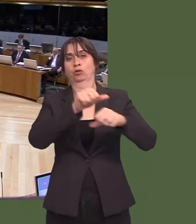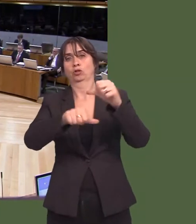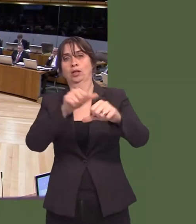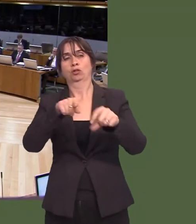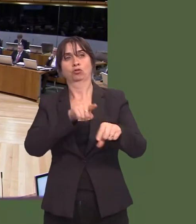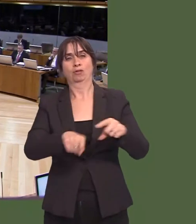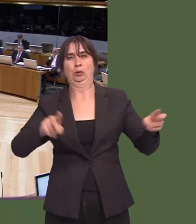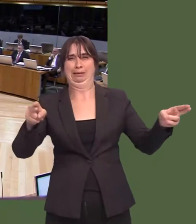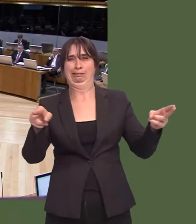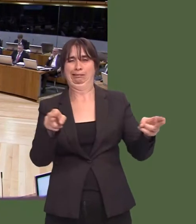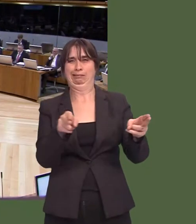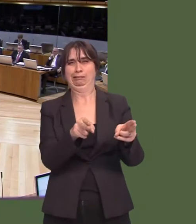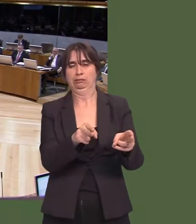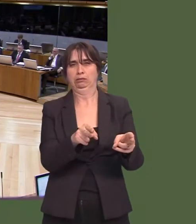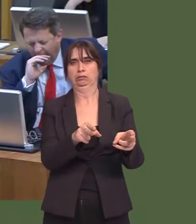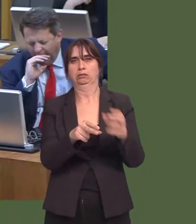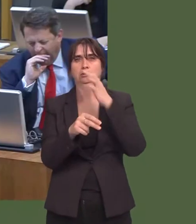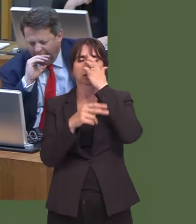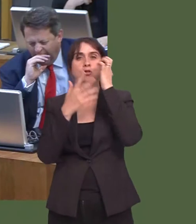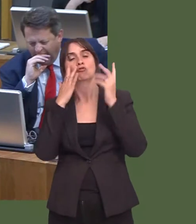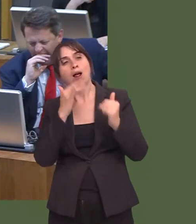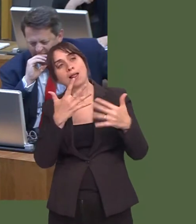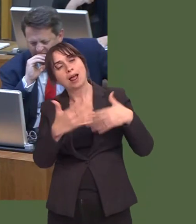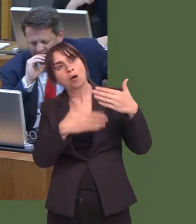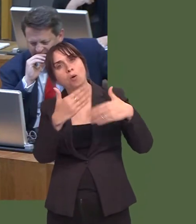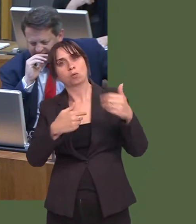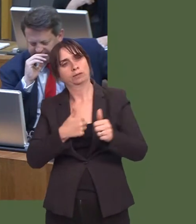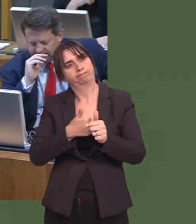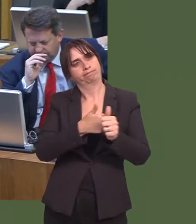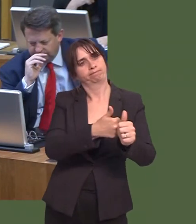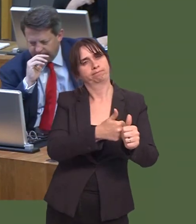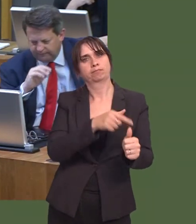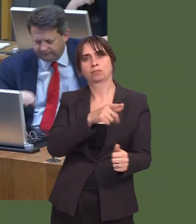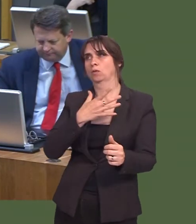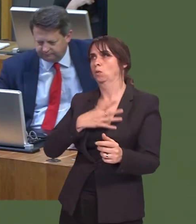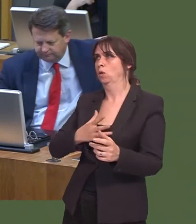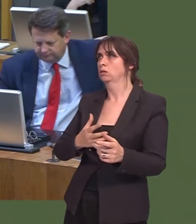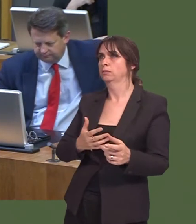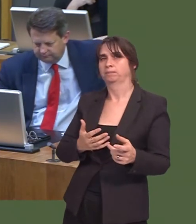Discussions are taking place at the moment with the university to improve our control advice in line with those findings.